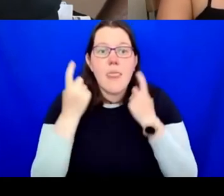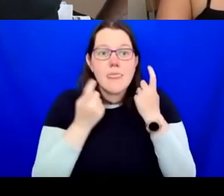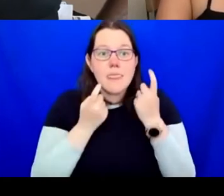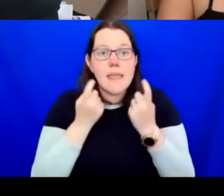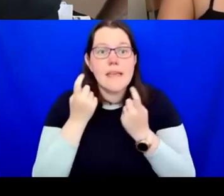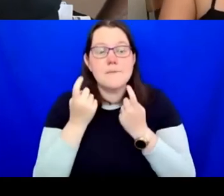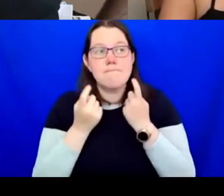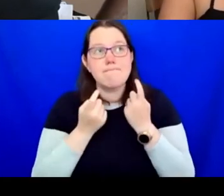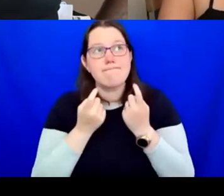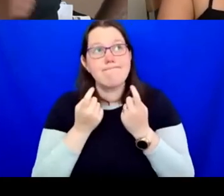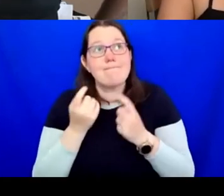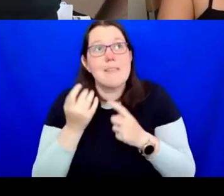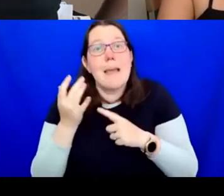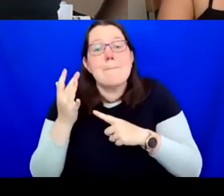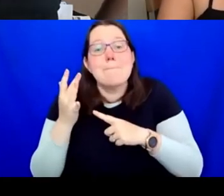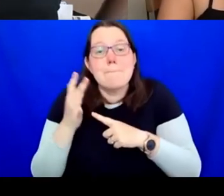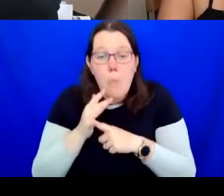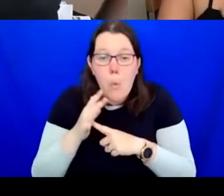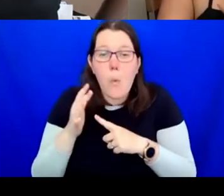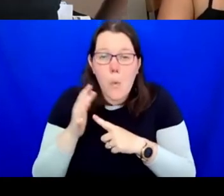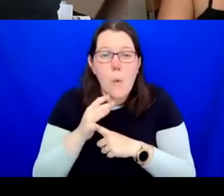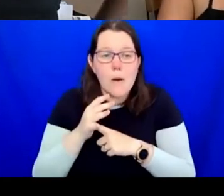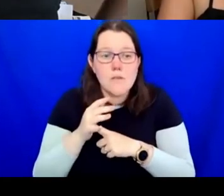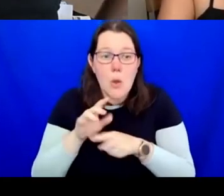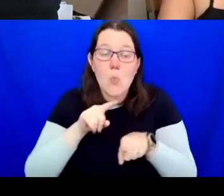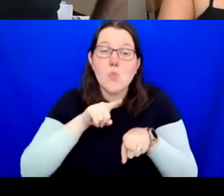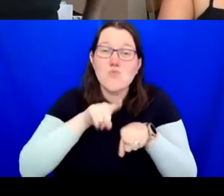try to create a culture of wellbeing for the organisation,